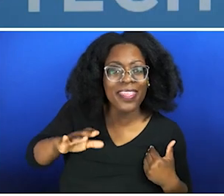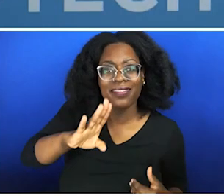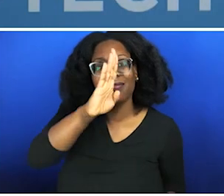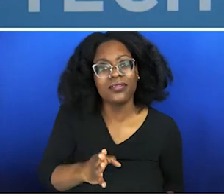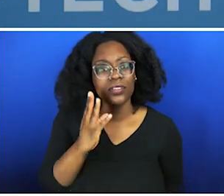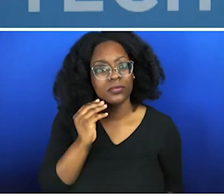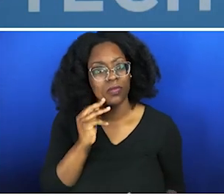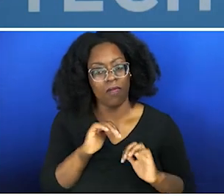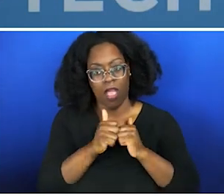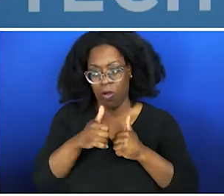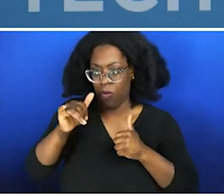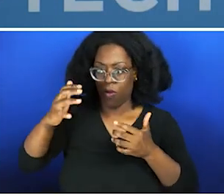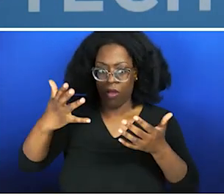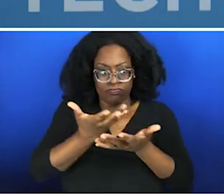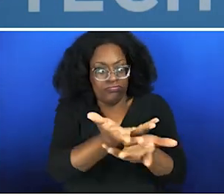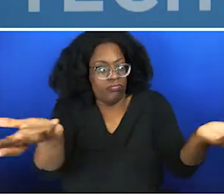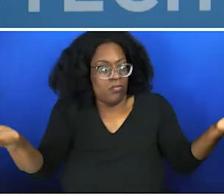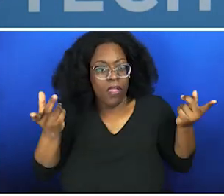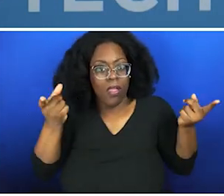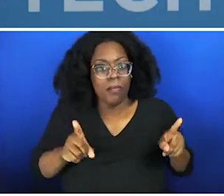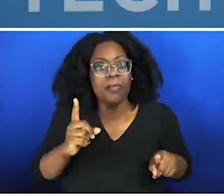it's going to continue to happen as long as we don't have those hard conversations.